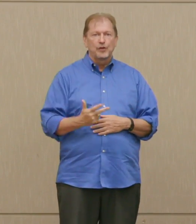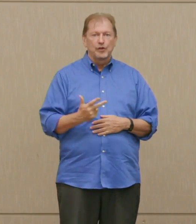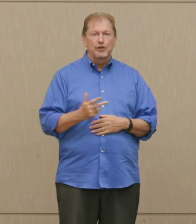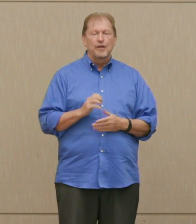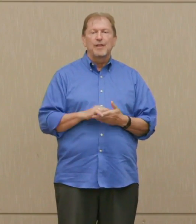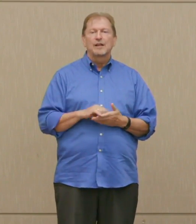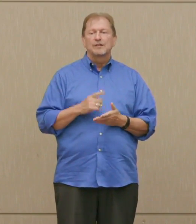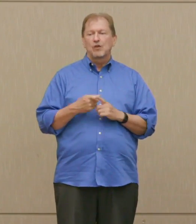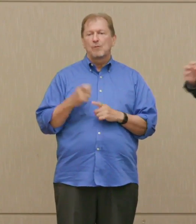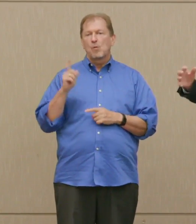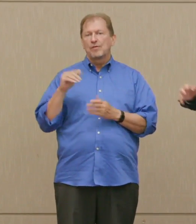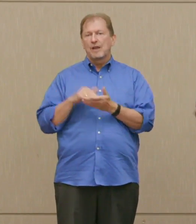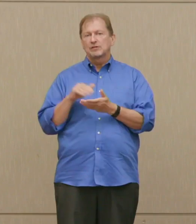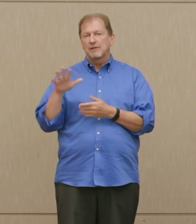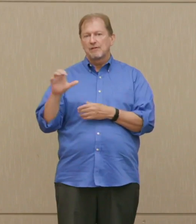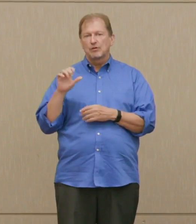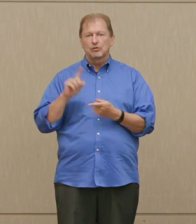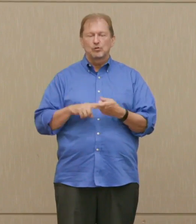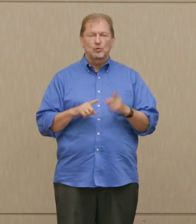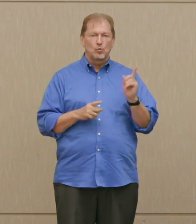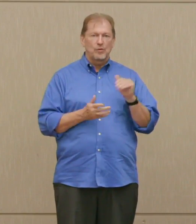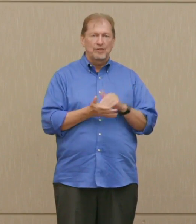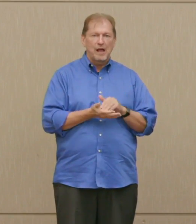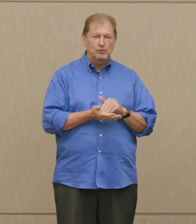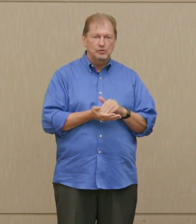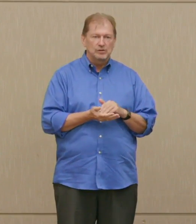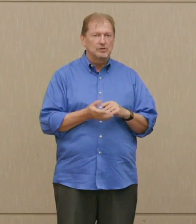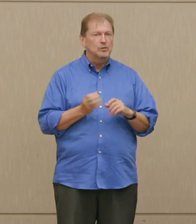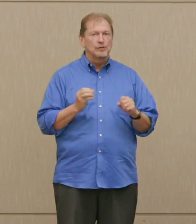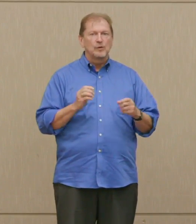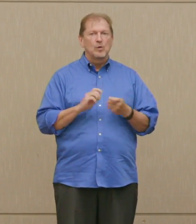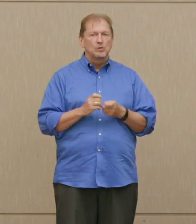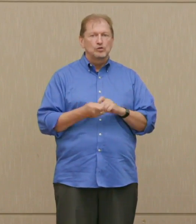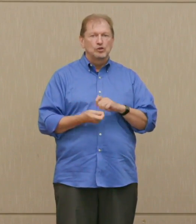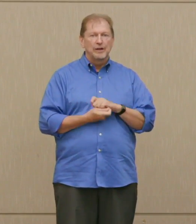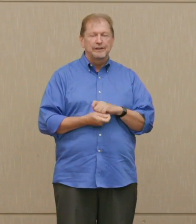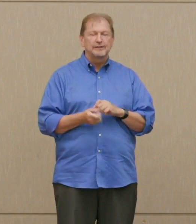to 1000, with no change. We'd still be doing two things.